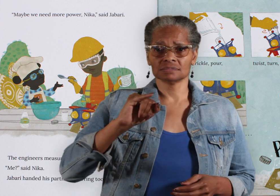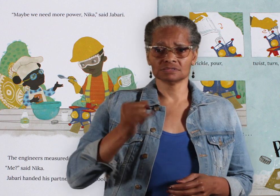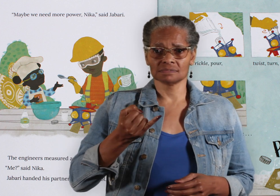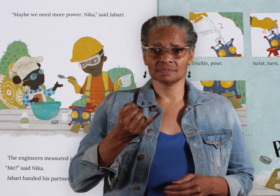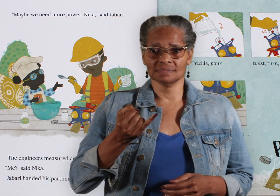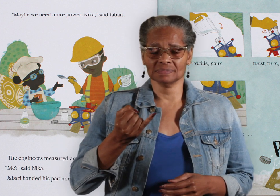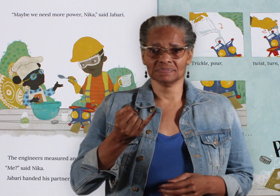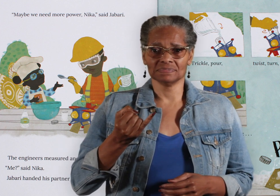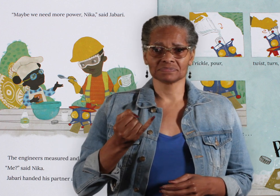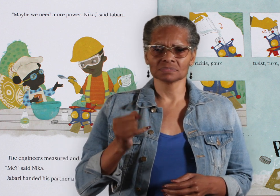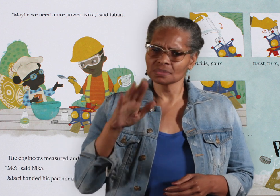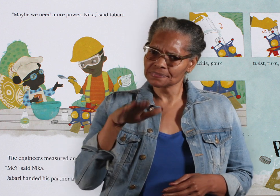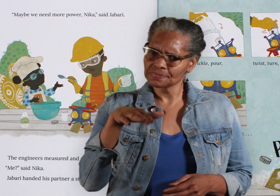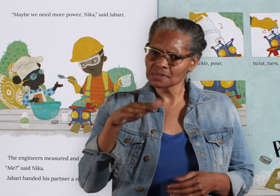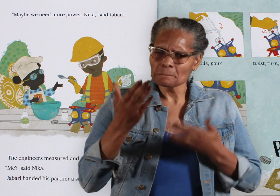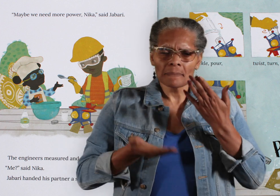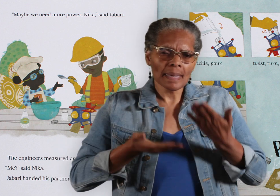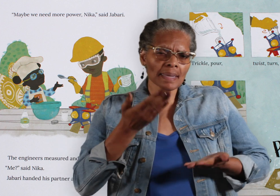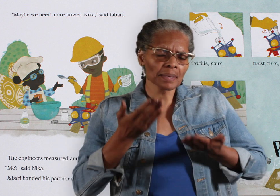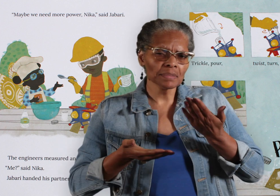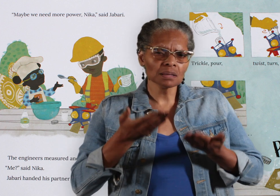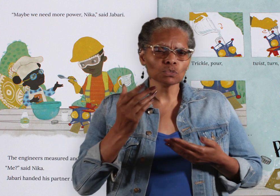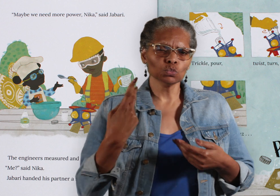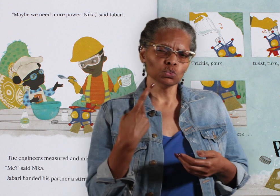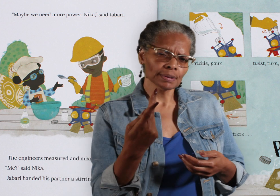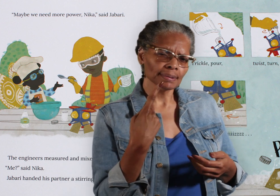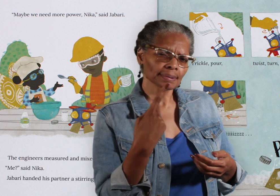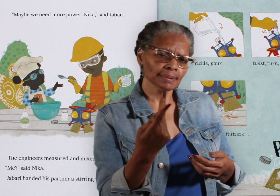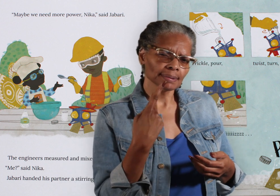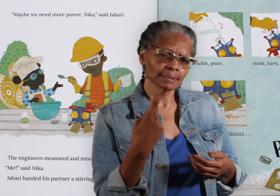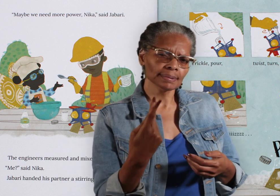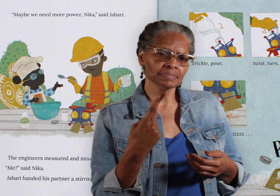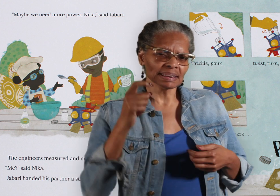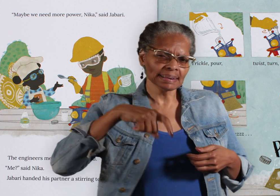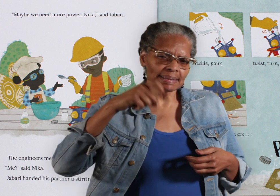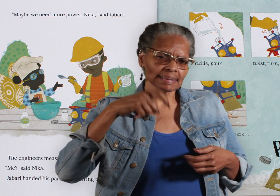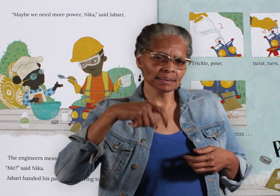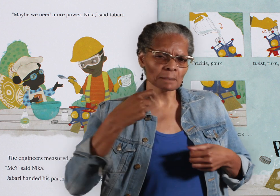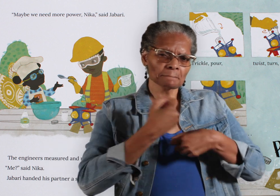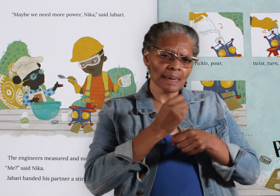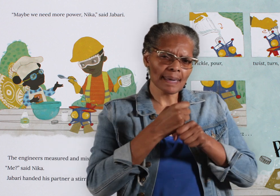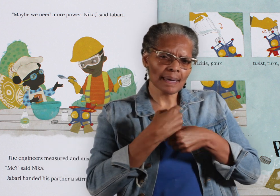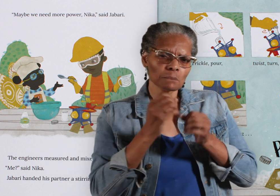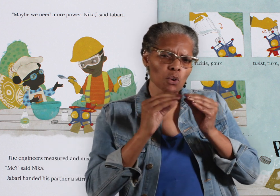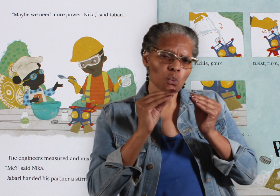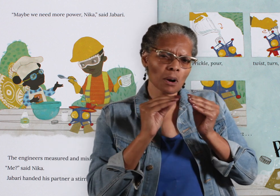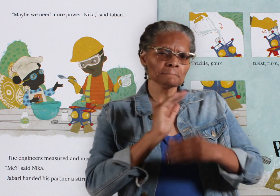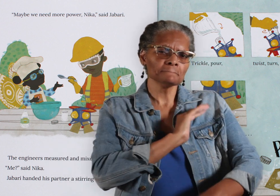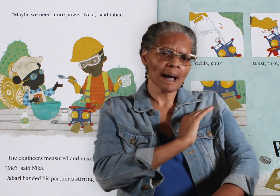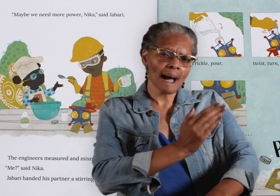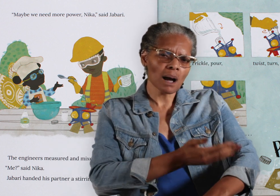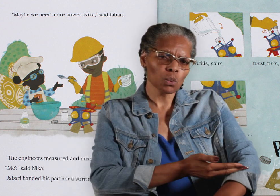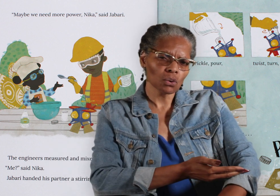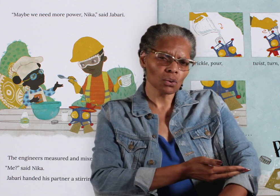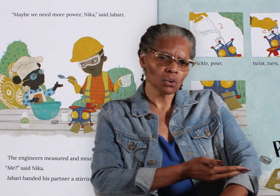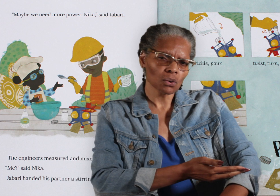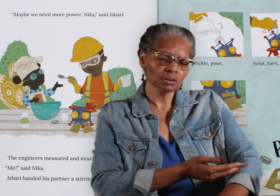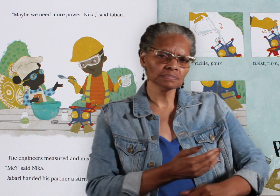"Maybe we need more power, Nika," said Jabari.